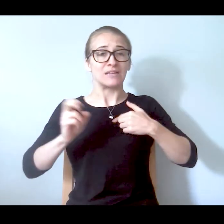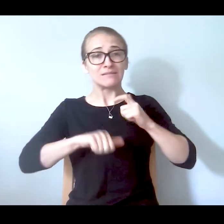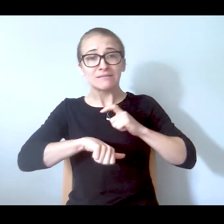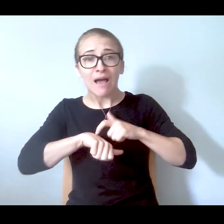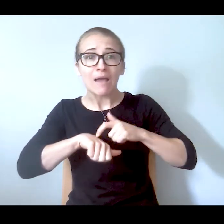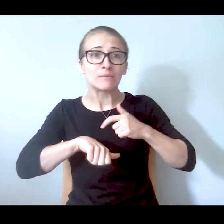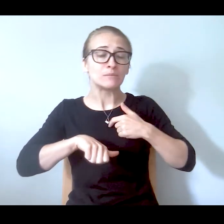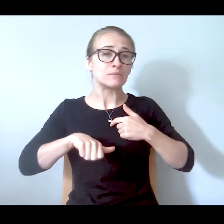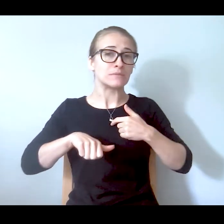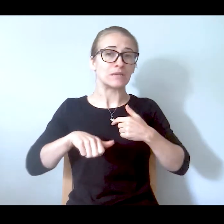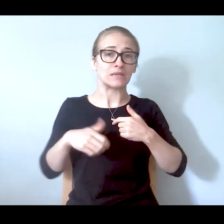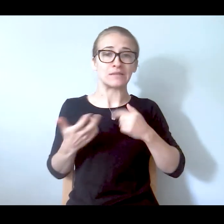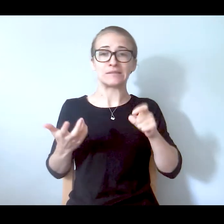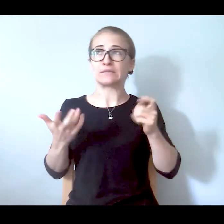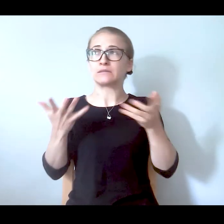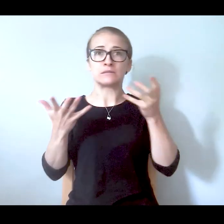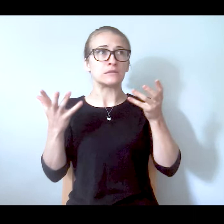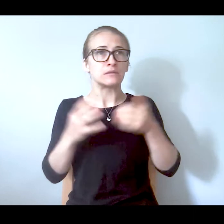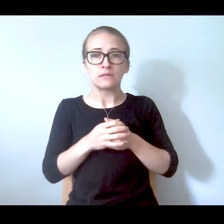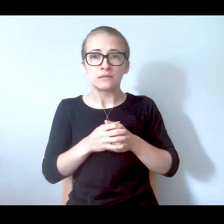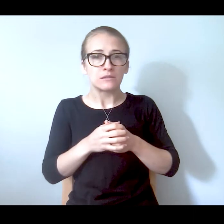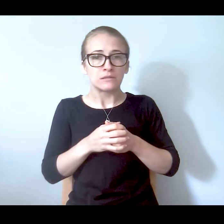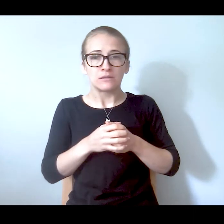I have to remain consistent with him and be that